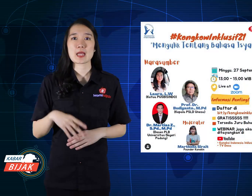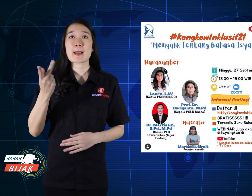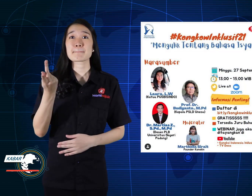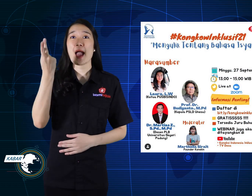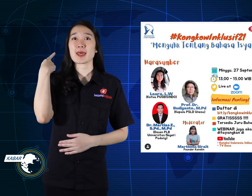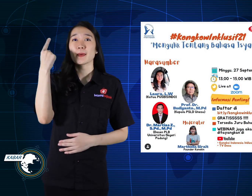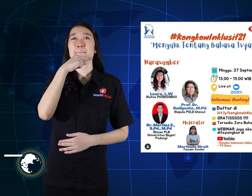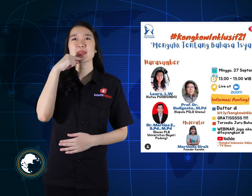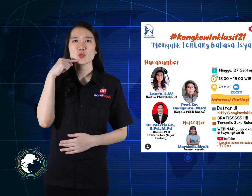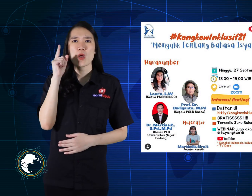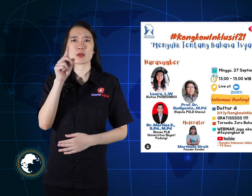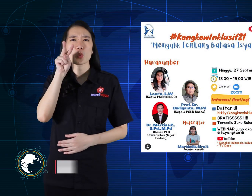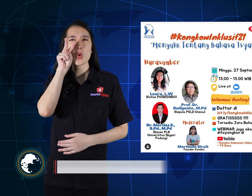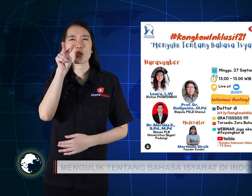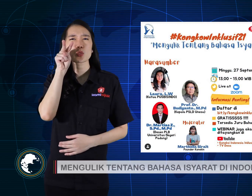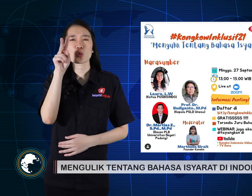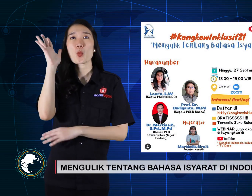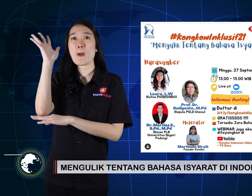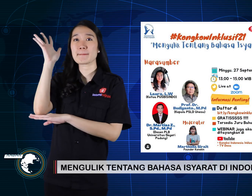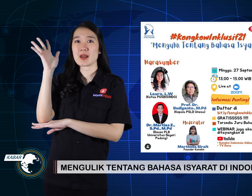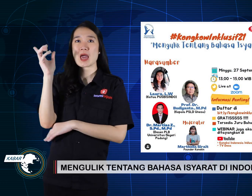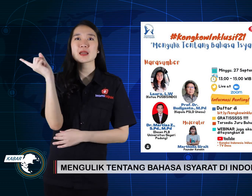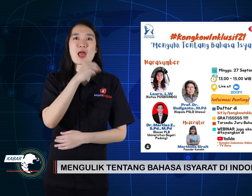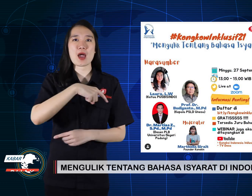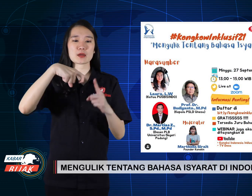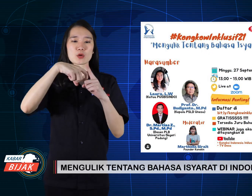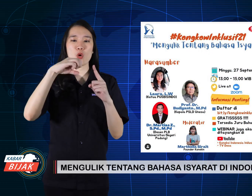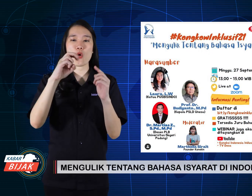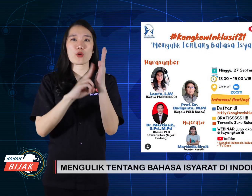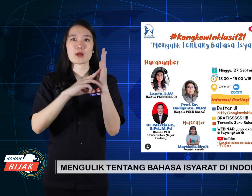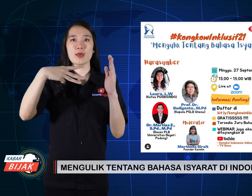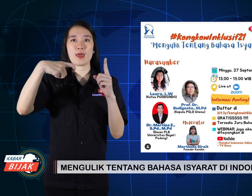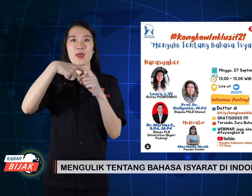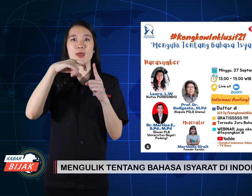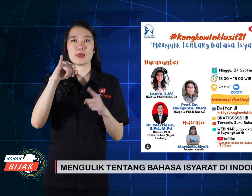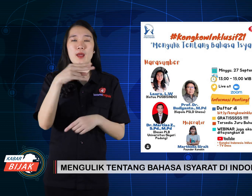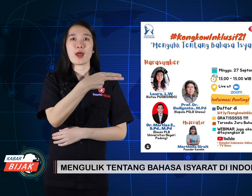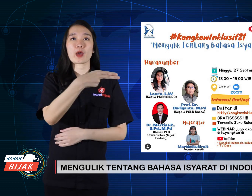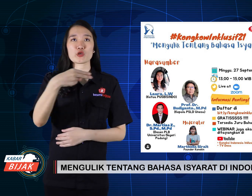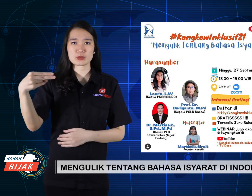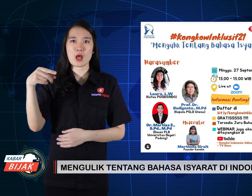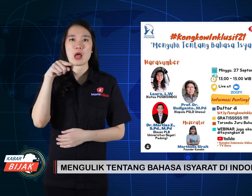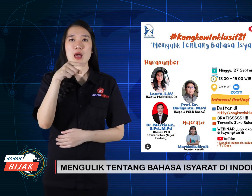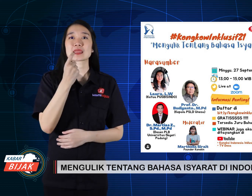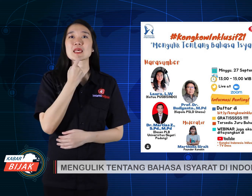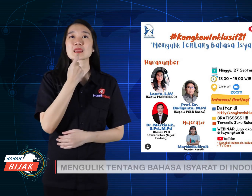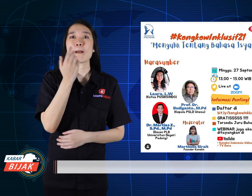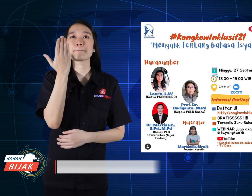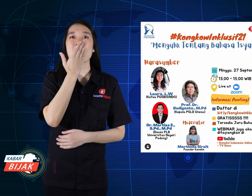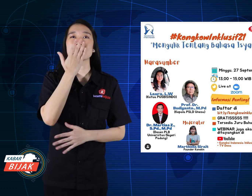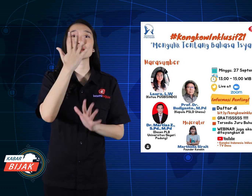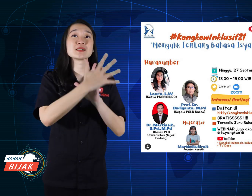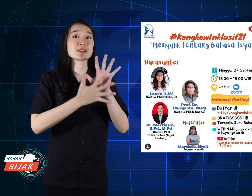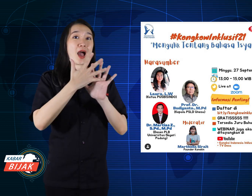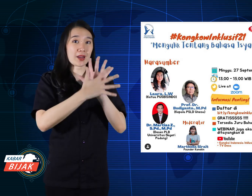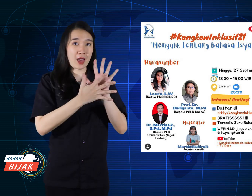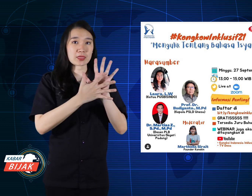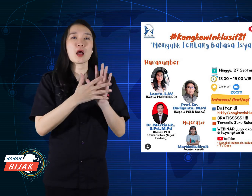Yesterday Sunday I watched a webinar from Konekindonesia About sign language.